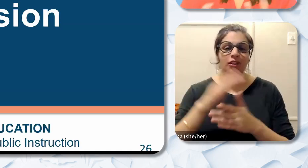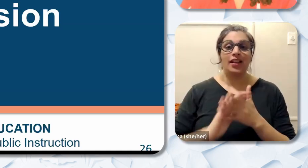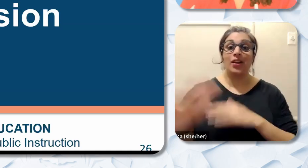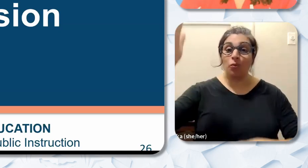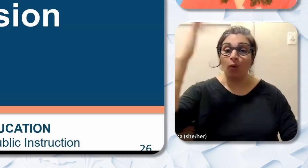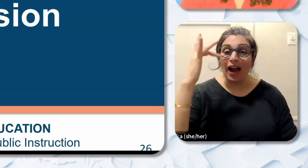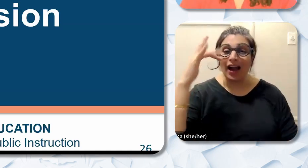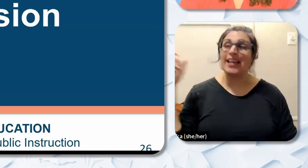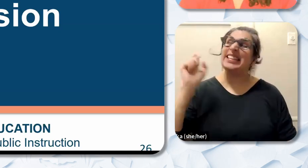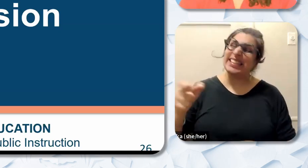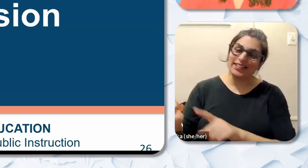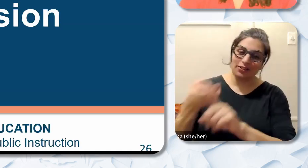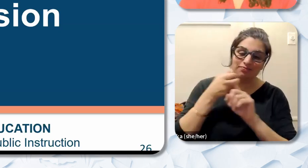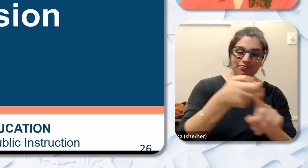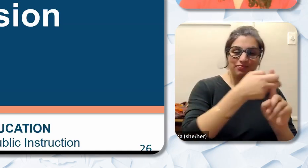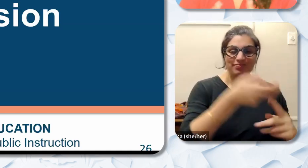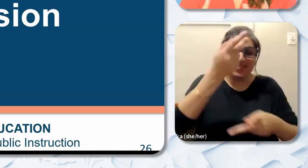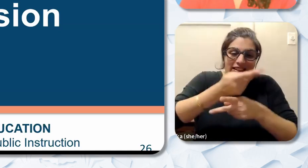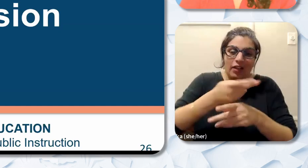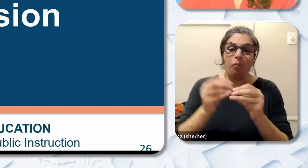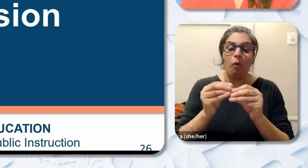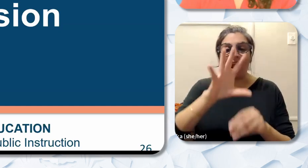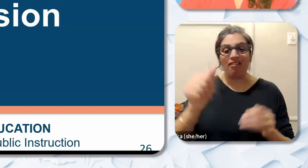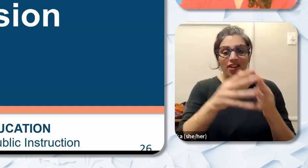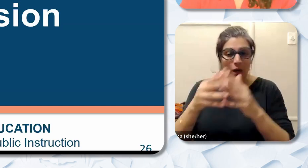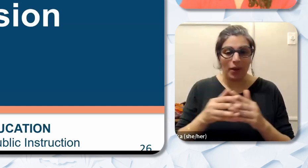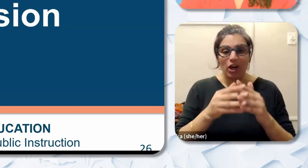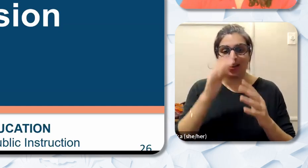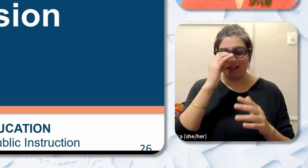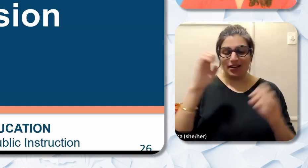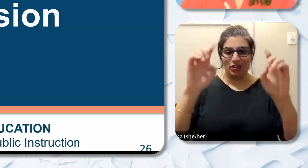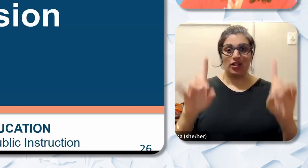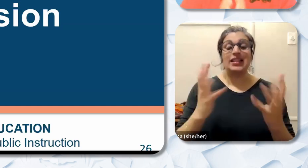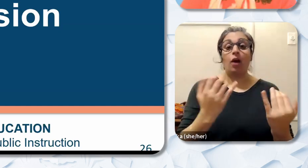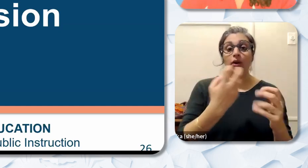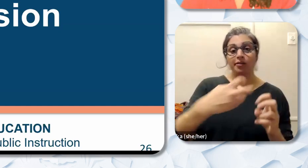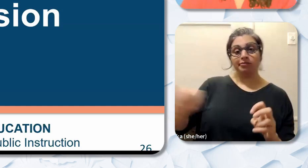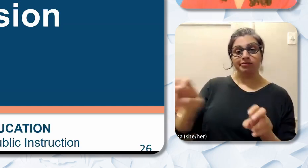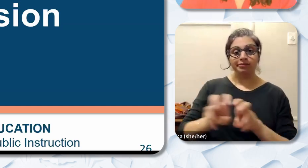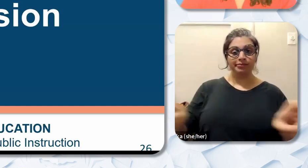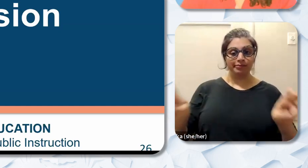educators. We're going to be moving into our panel discussion to have some more rich discussions and